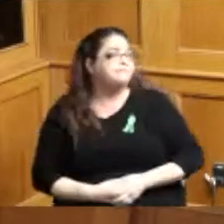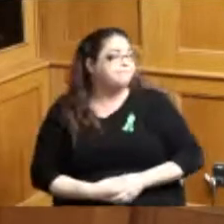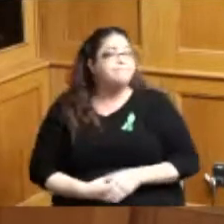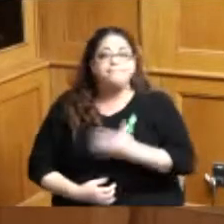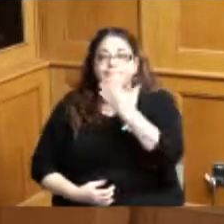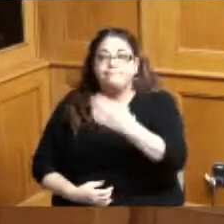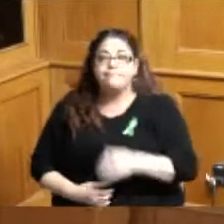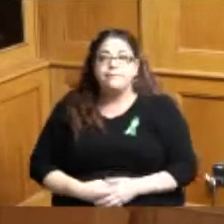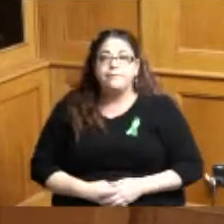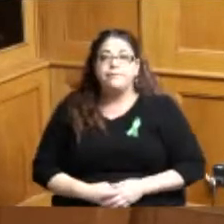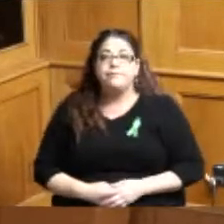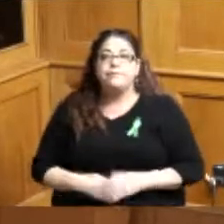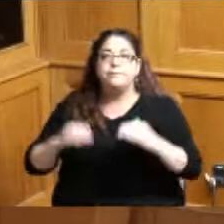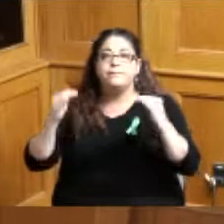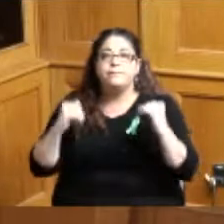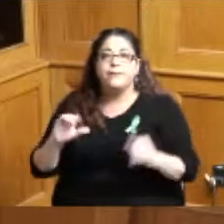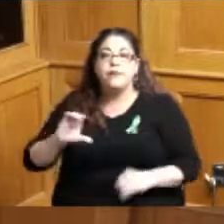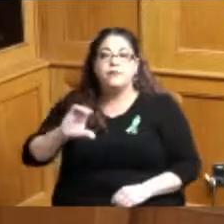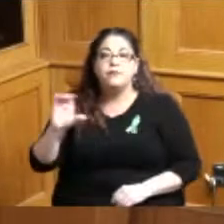we have someone on zoom Megan Mitchell